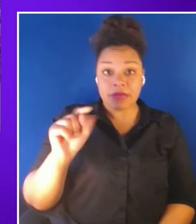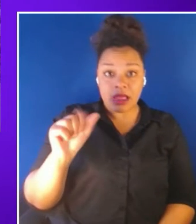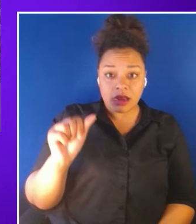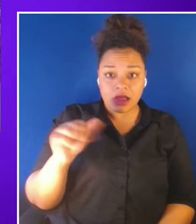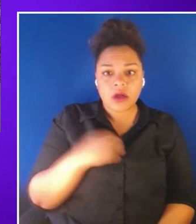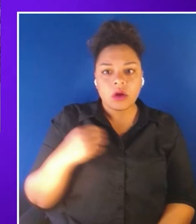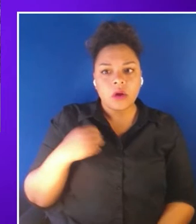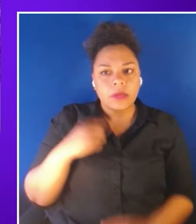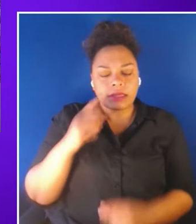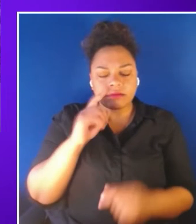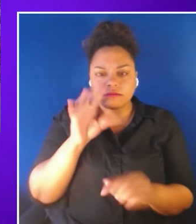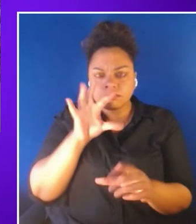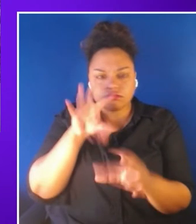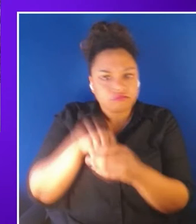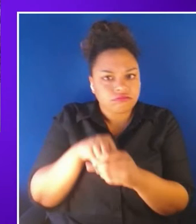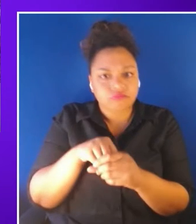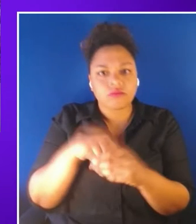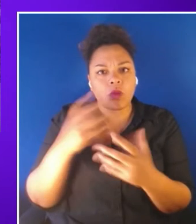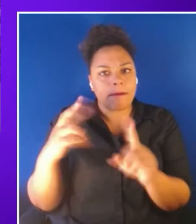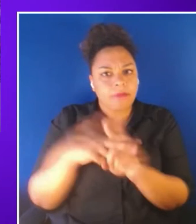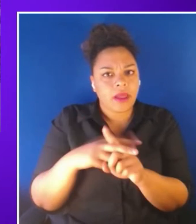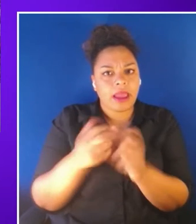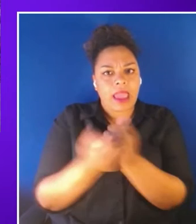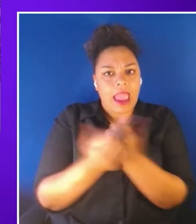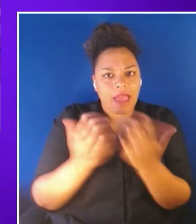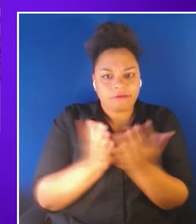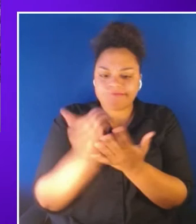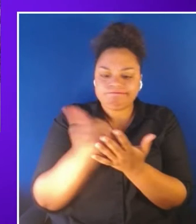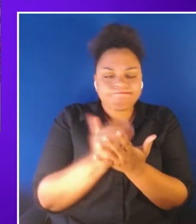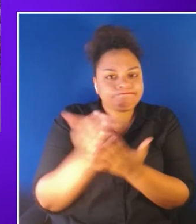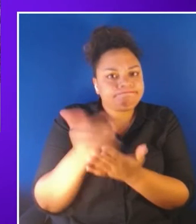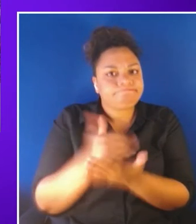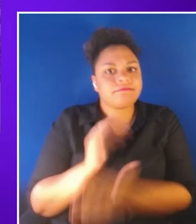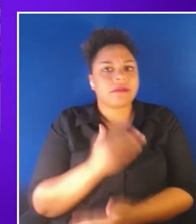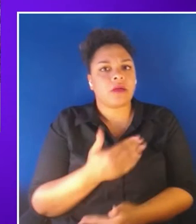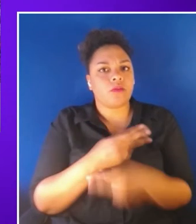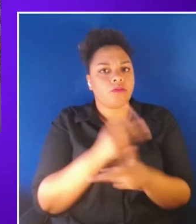access into our products and thinking and i want to encourage everyone here today to do the same